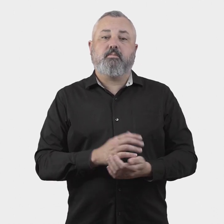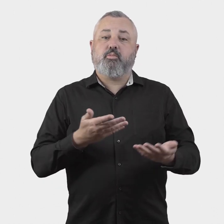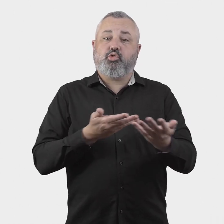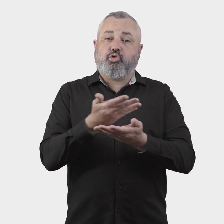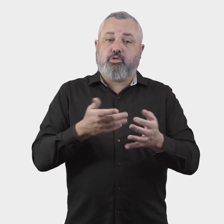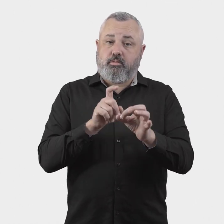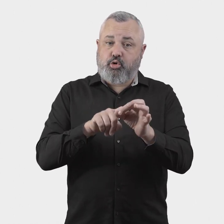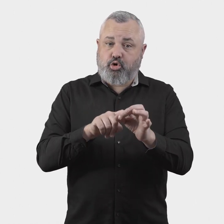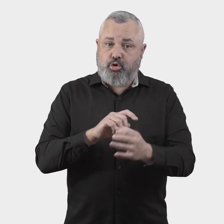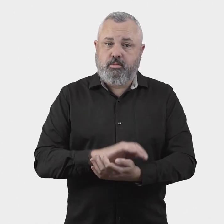Consultation questions